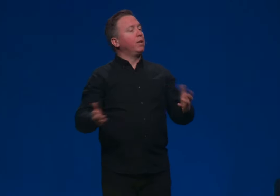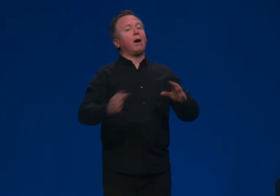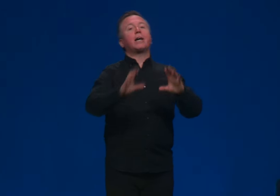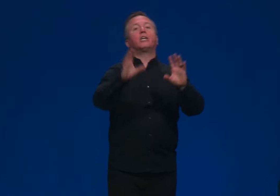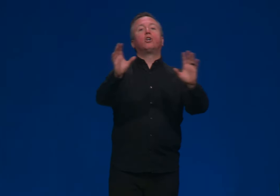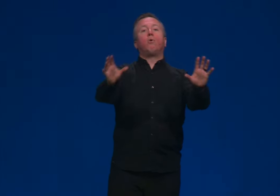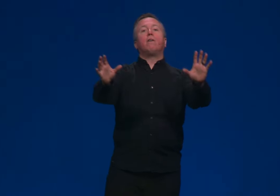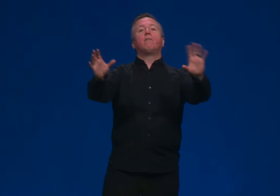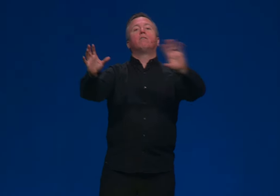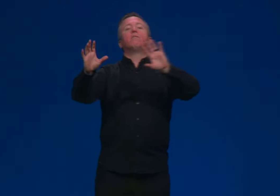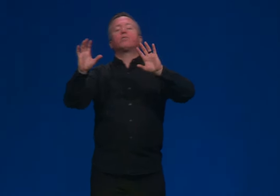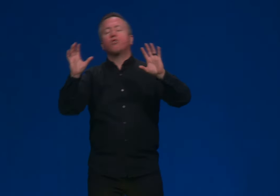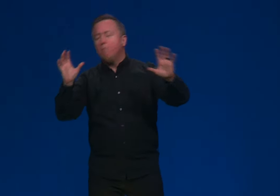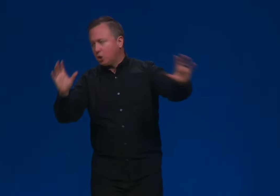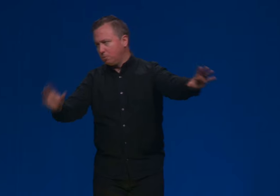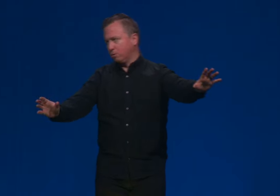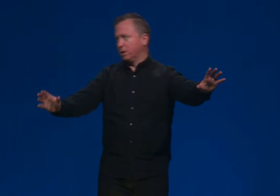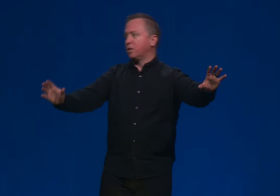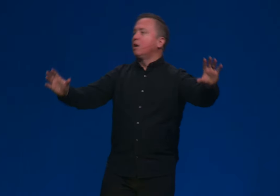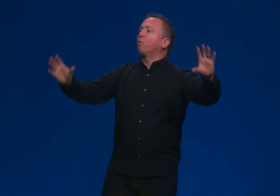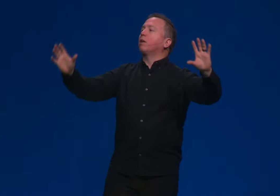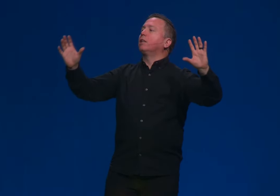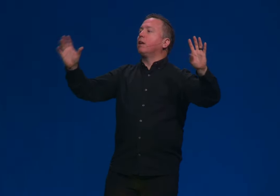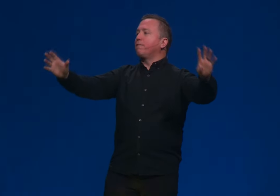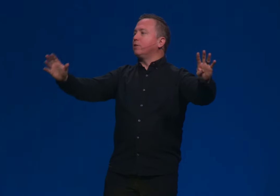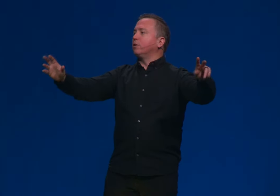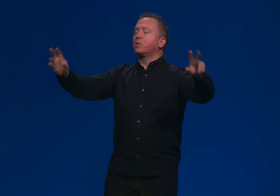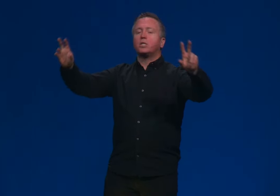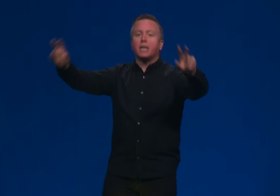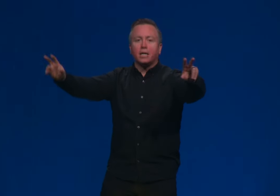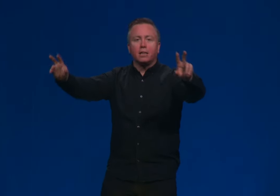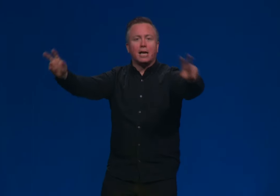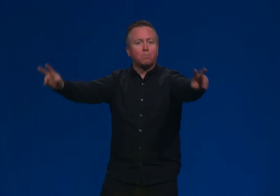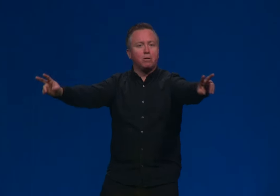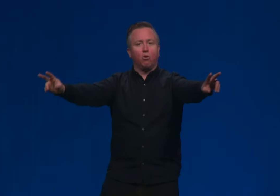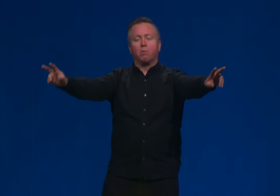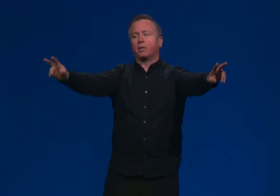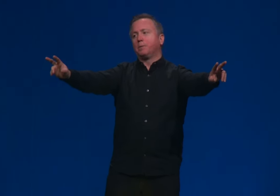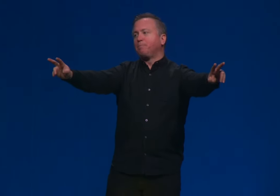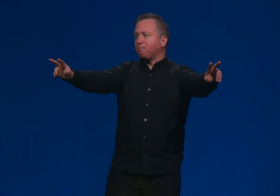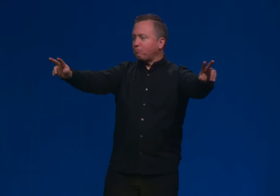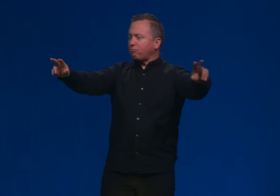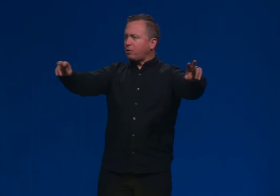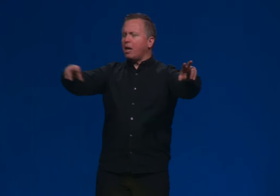Now, I could go on so much about this. What I'd love for you. Here's the second and last bit of homework